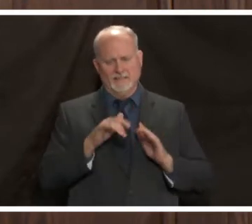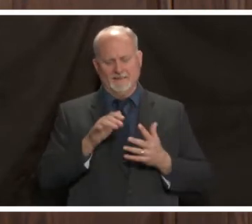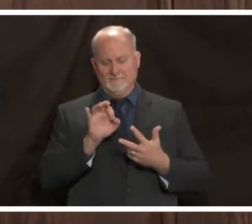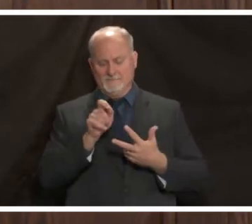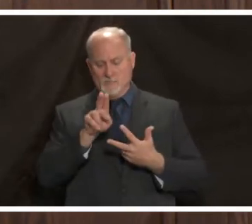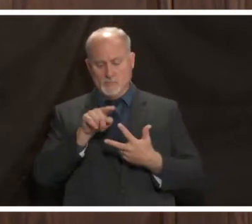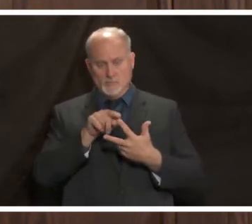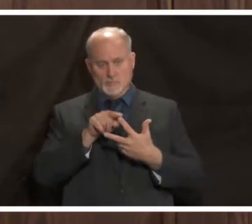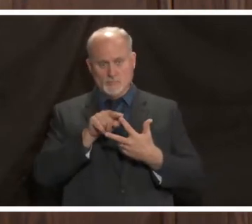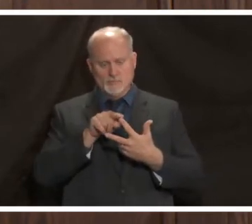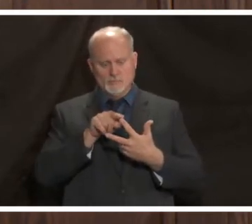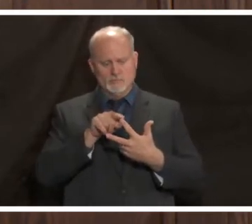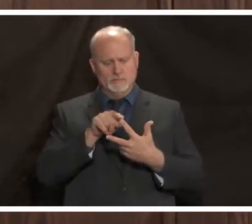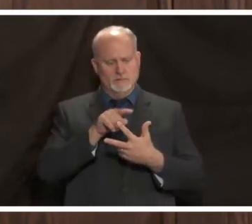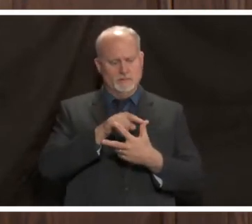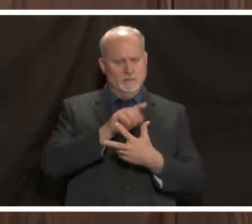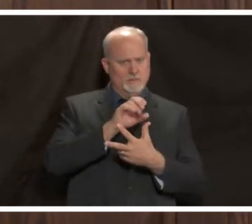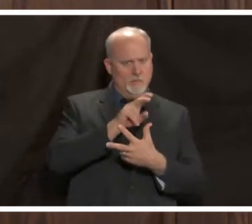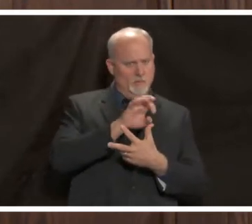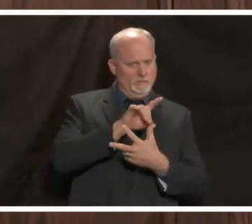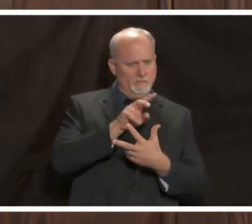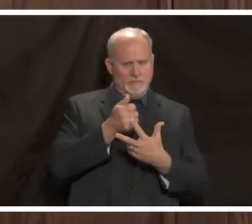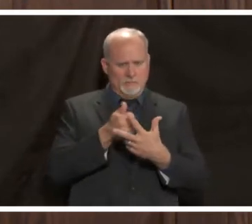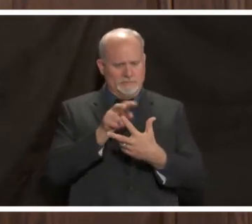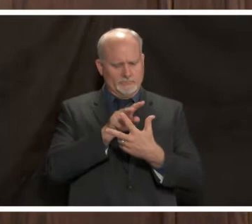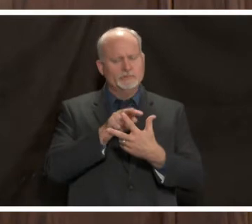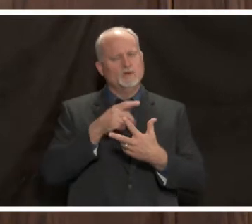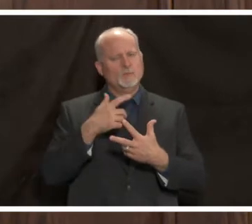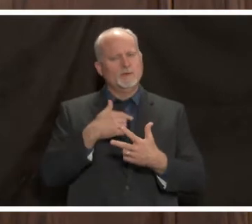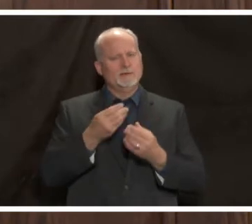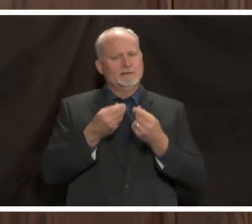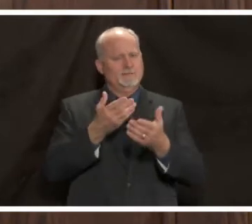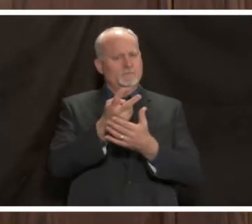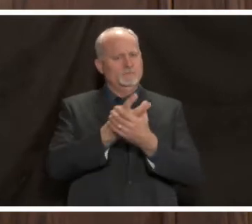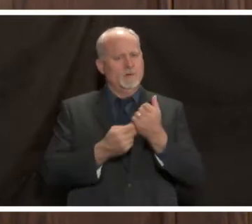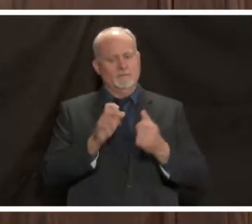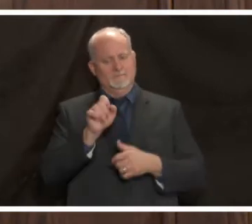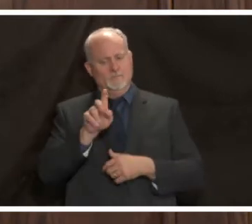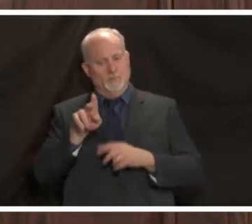and covet is we're running both tests we're running a flu test and a cova test sometimes